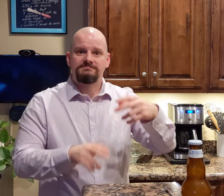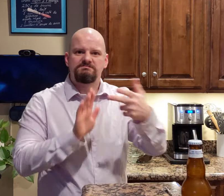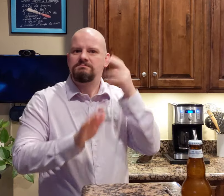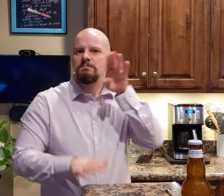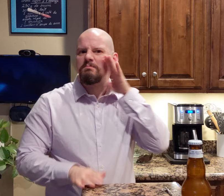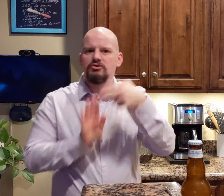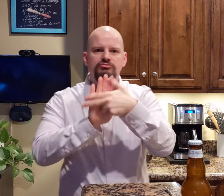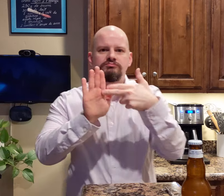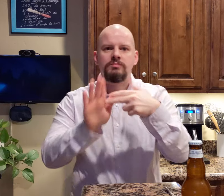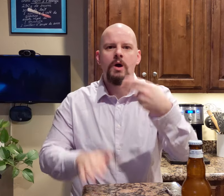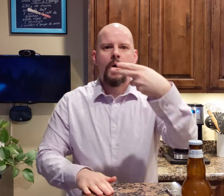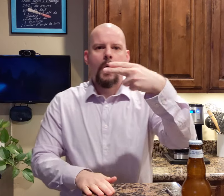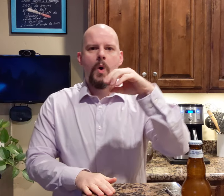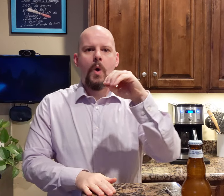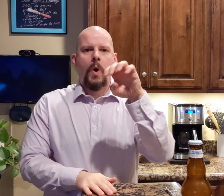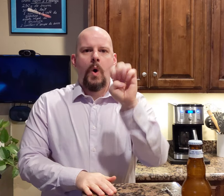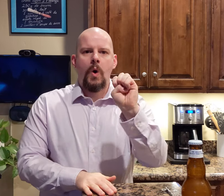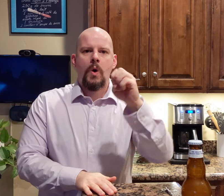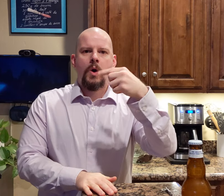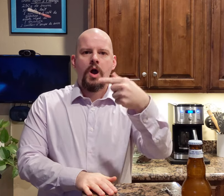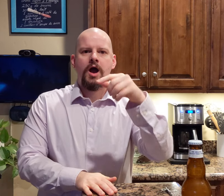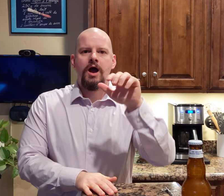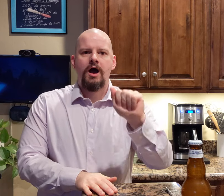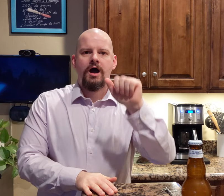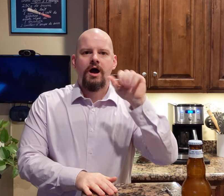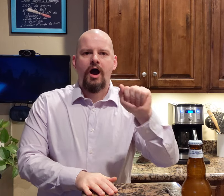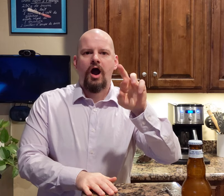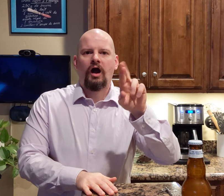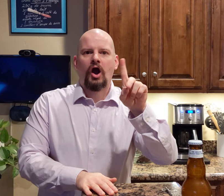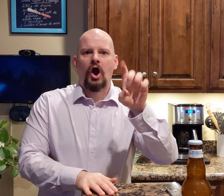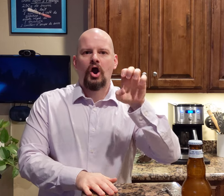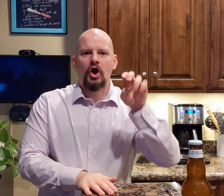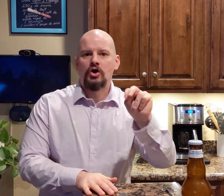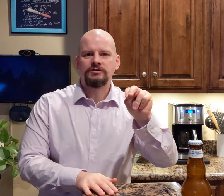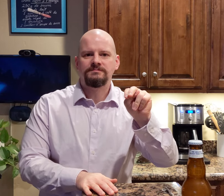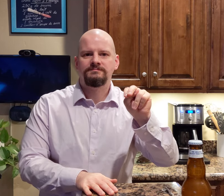The beer is Hoegaarden.